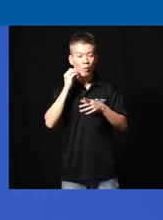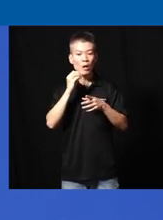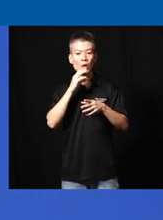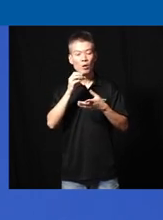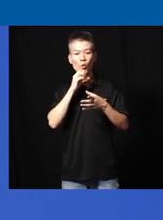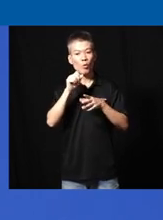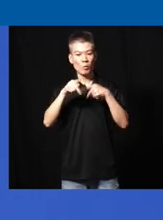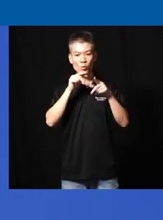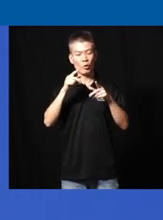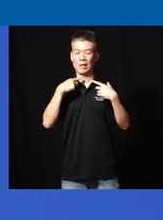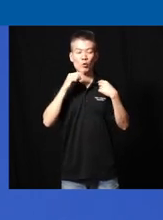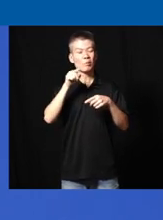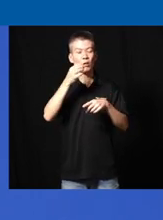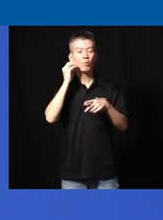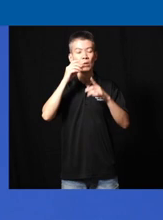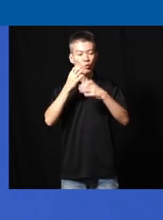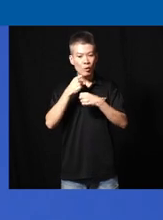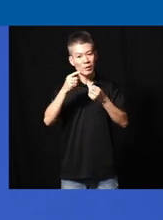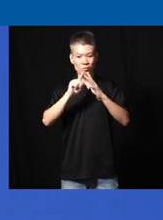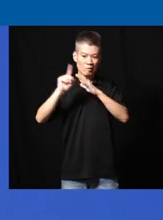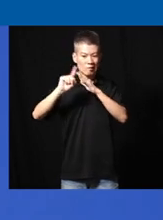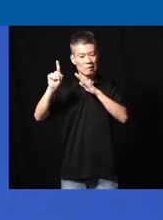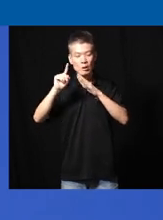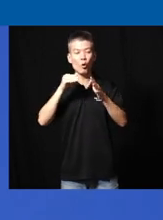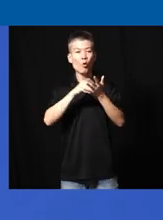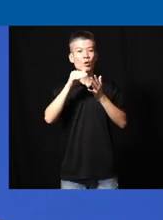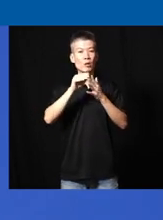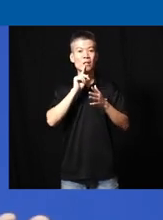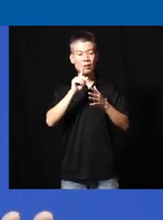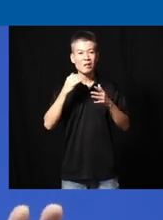folks don't like to be in the home trust me they run away quite often so they actually have two